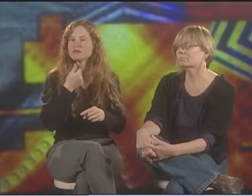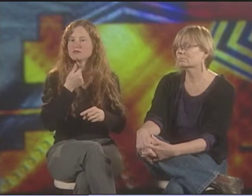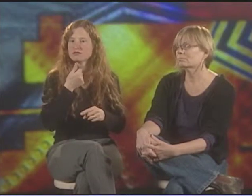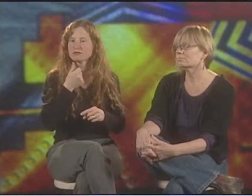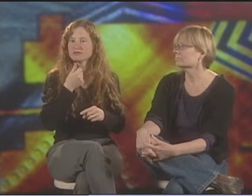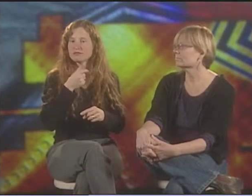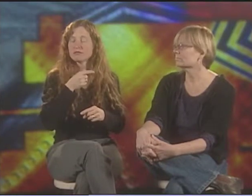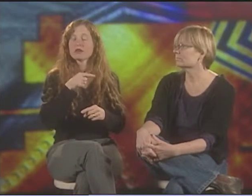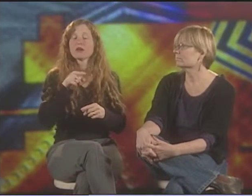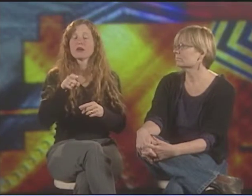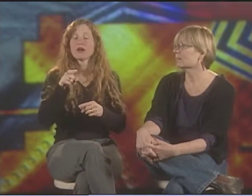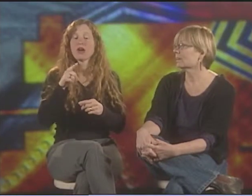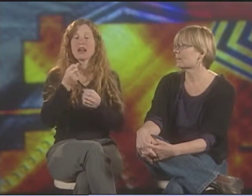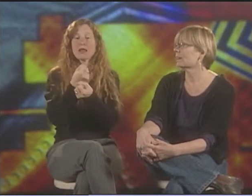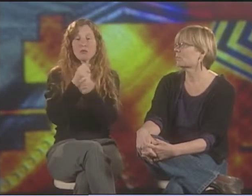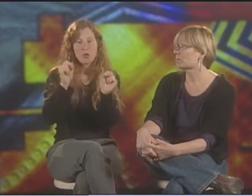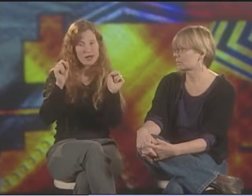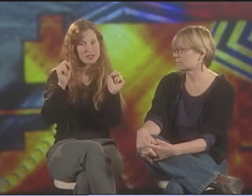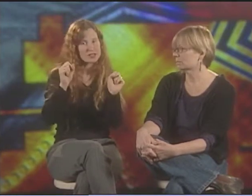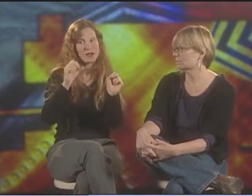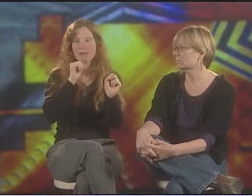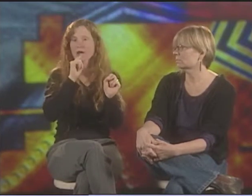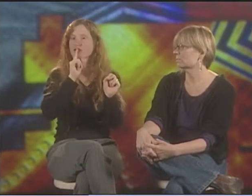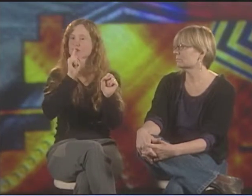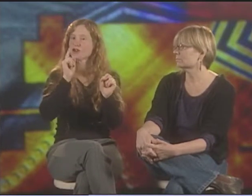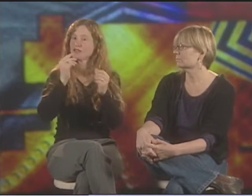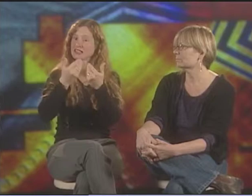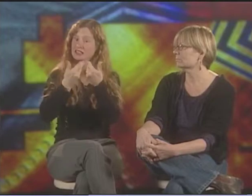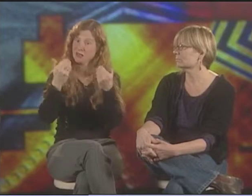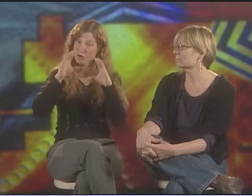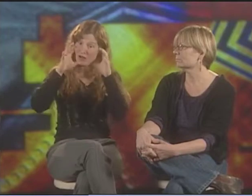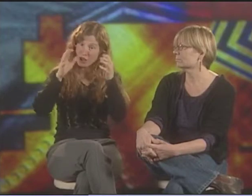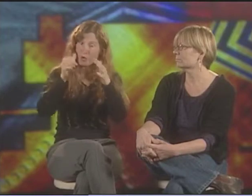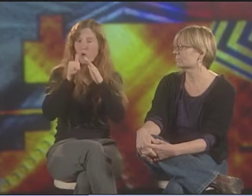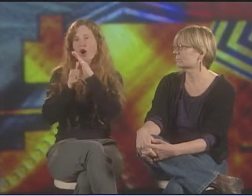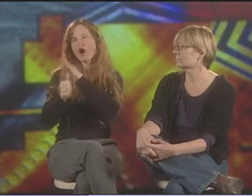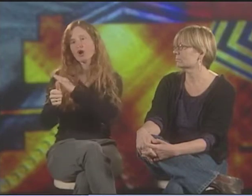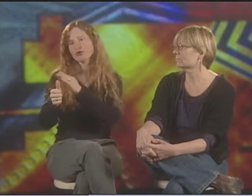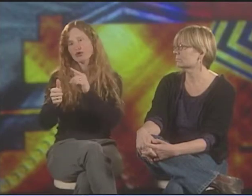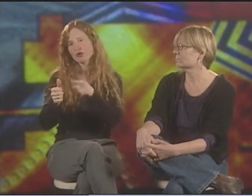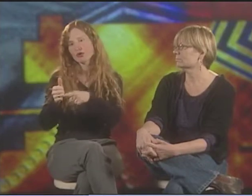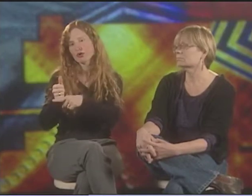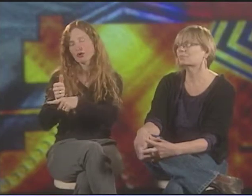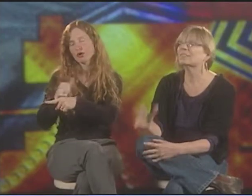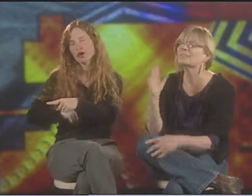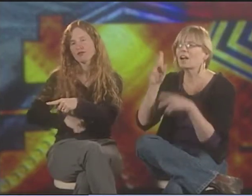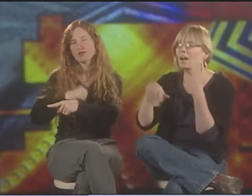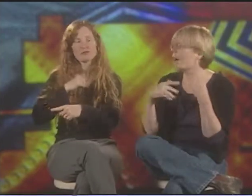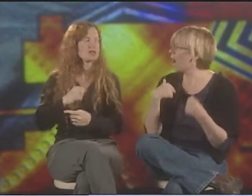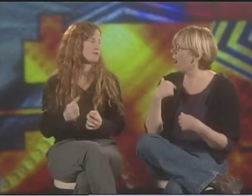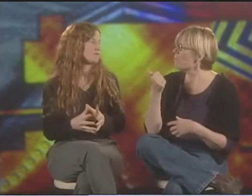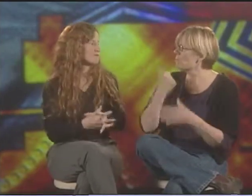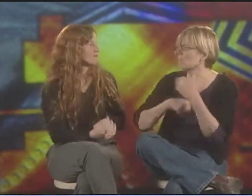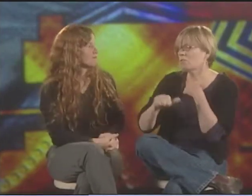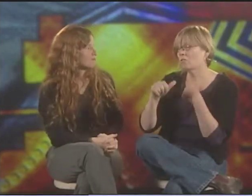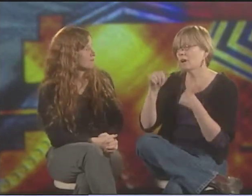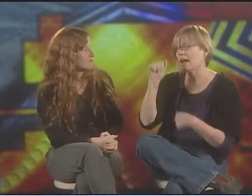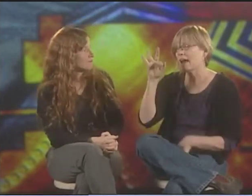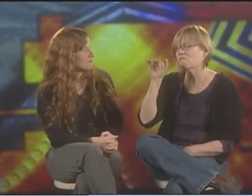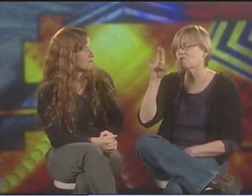LOOKS AT THE PAIN, THE SUFFERING. LIBERATION ART-- WE'RE NOT SURE IS IT REALLY A SEPARATE CATEGORY? IT'S REALLY UNDERNEATH AFFIRMATION.